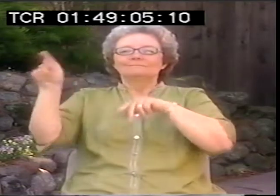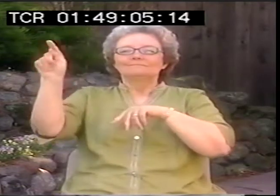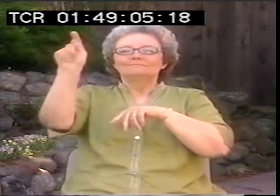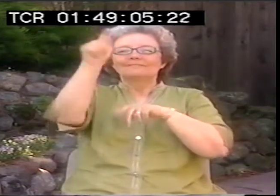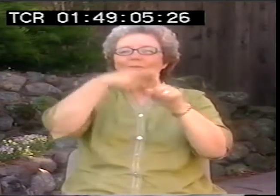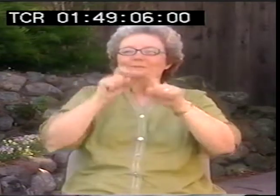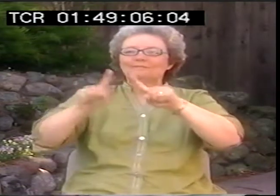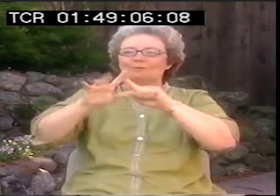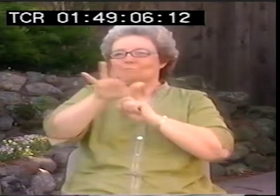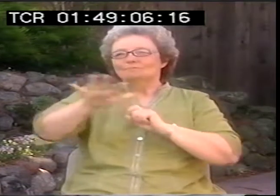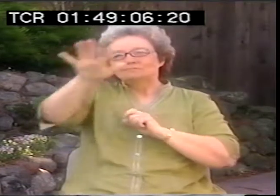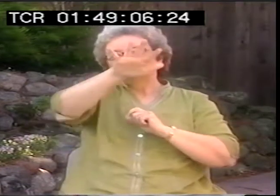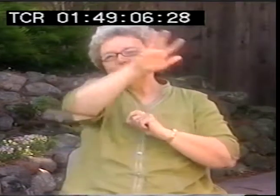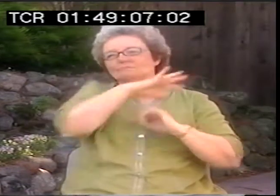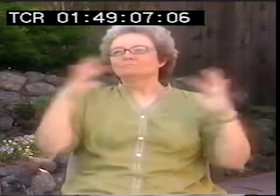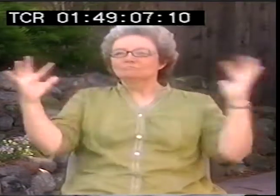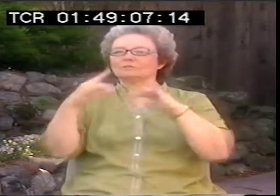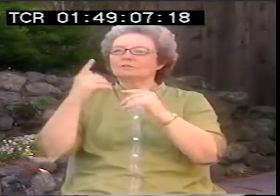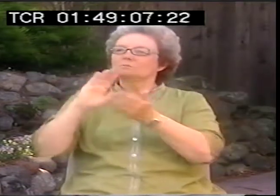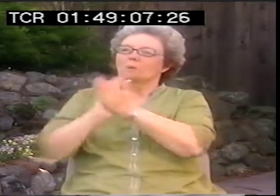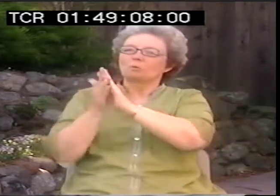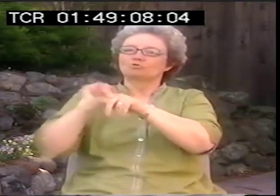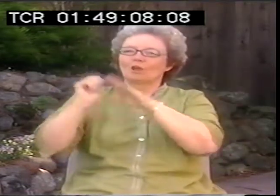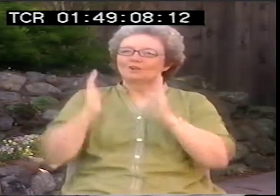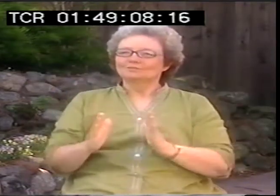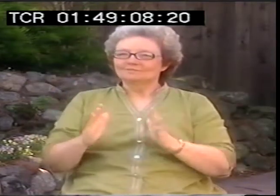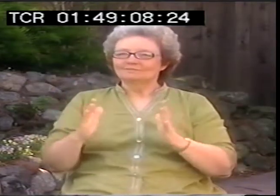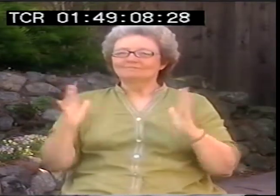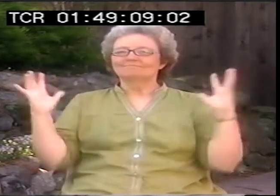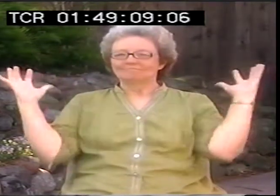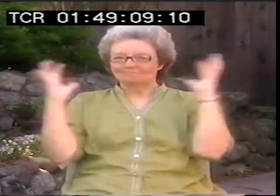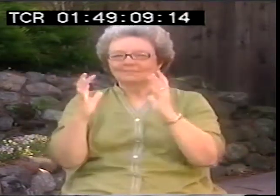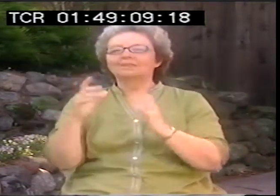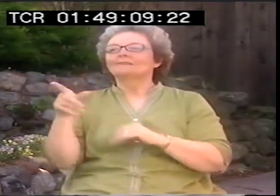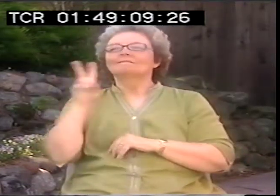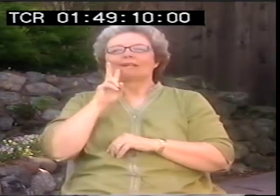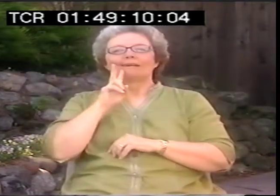to undergo this special training. And I was involved with some work with that curriculum.